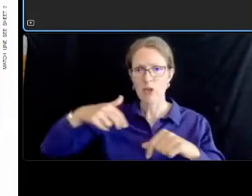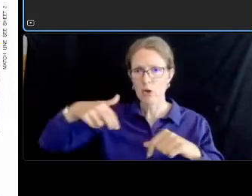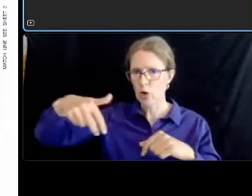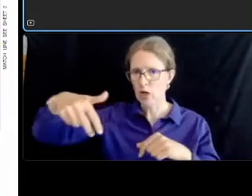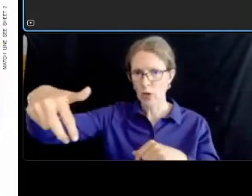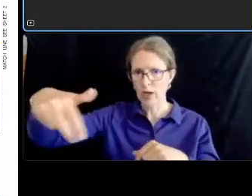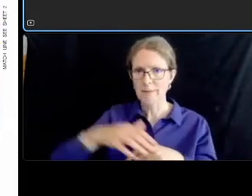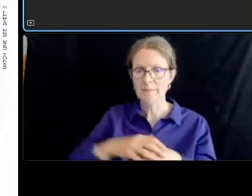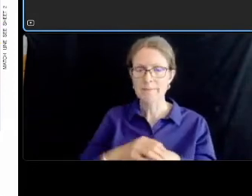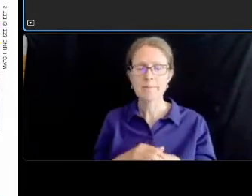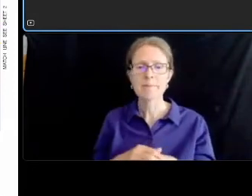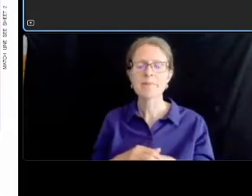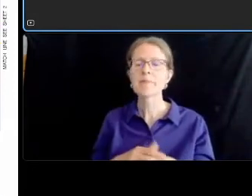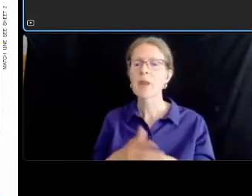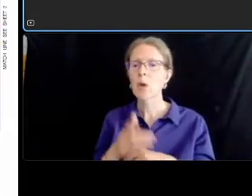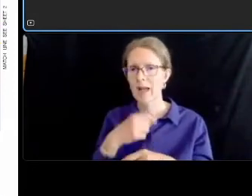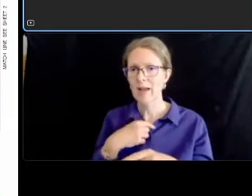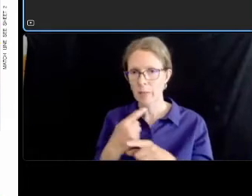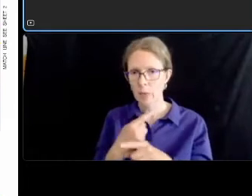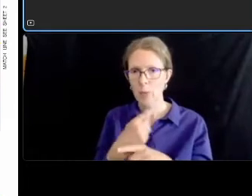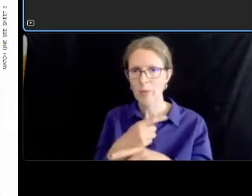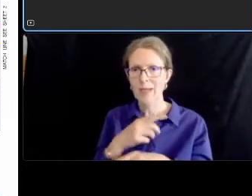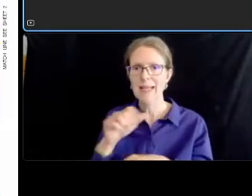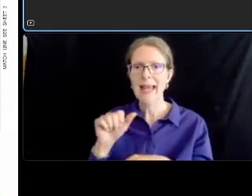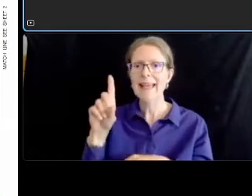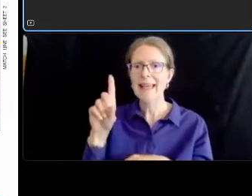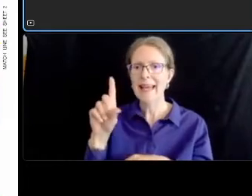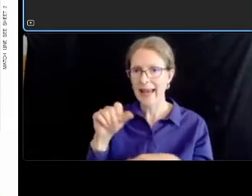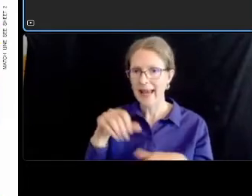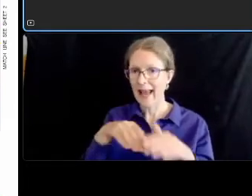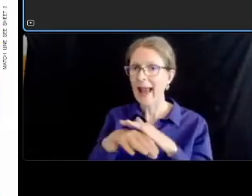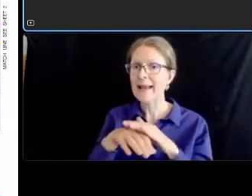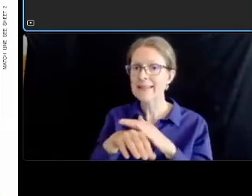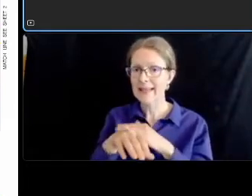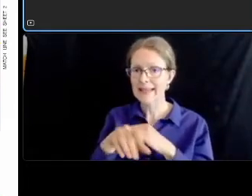across that um that curb line with the press curbs and detectable surfaces